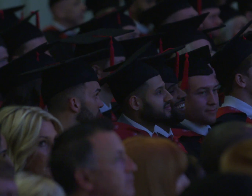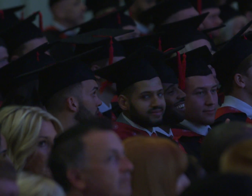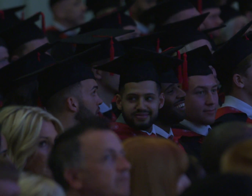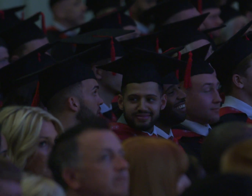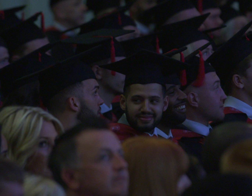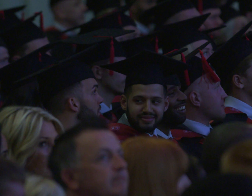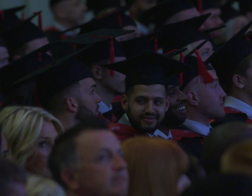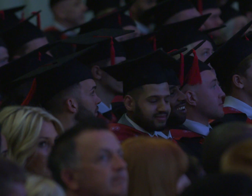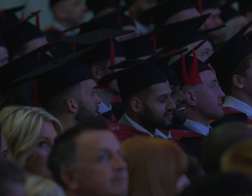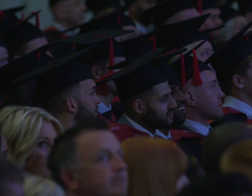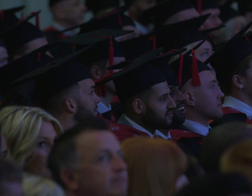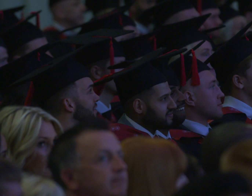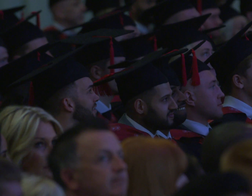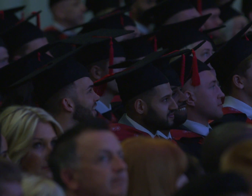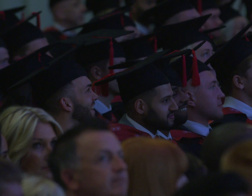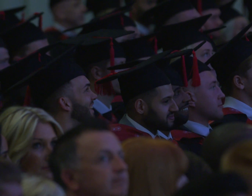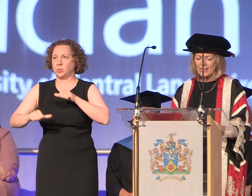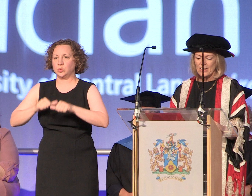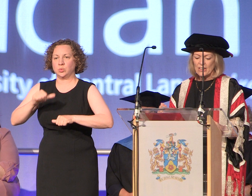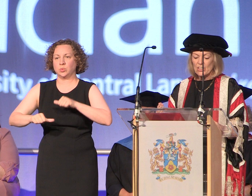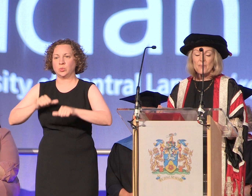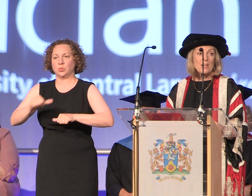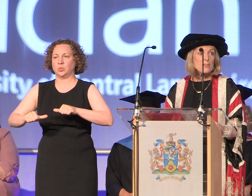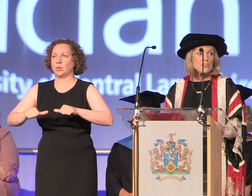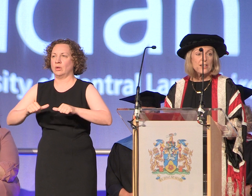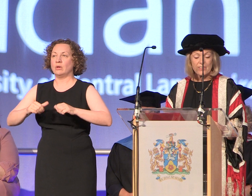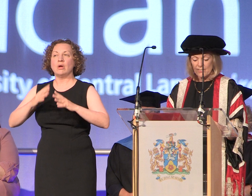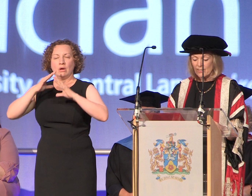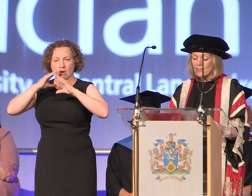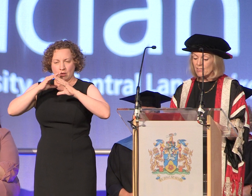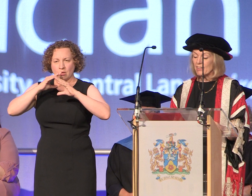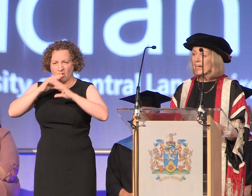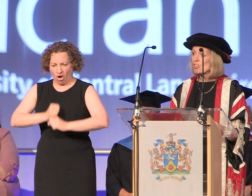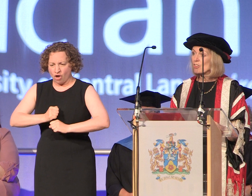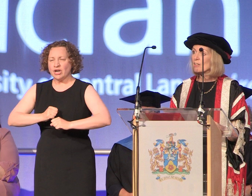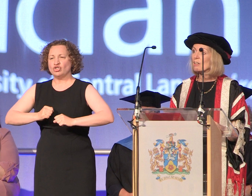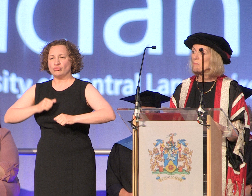determination to succeed you have demonstrated dedication and commitment